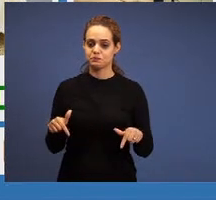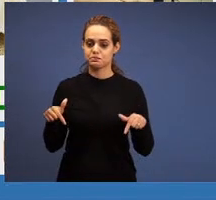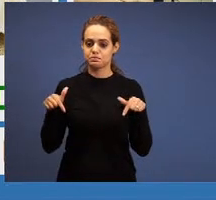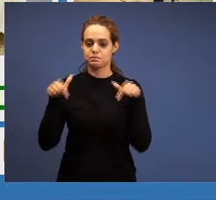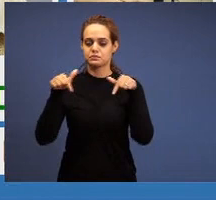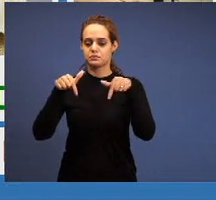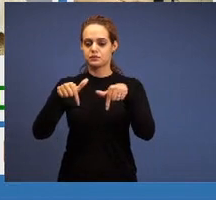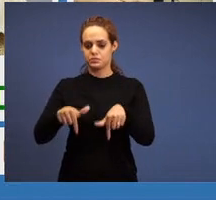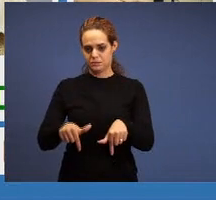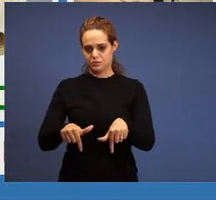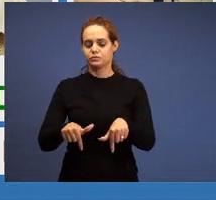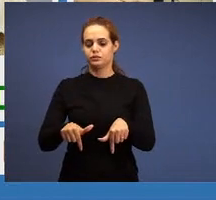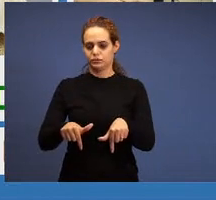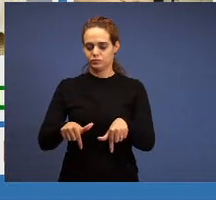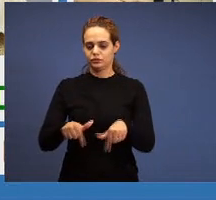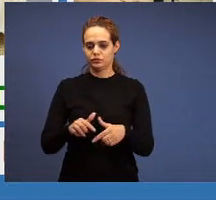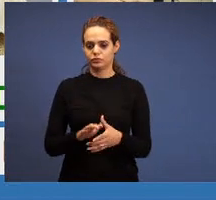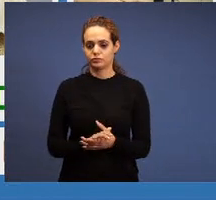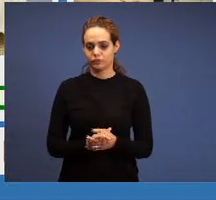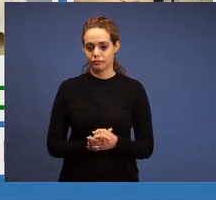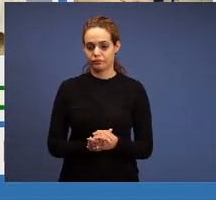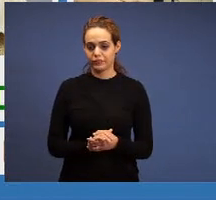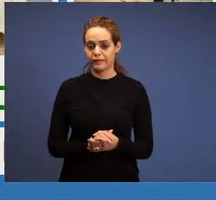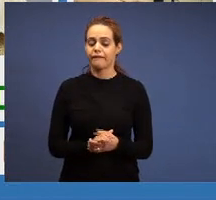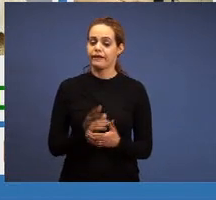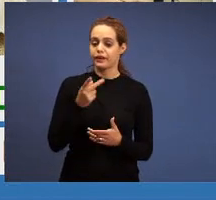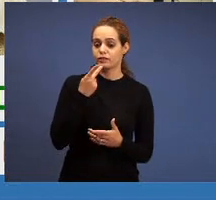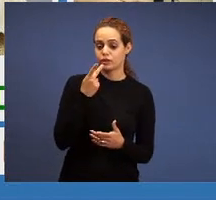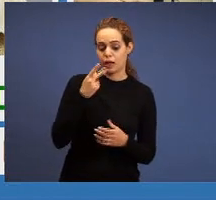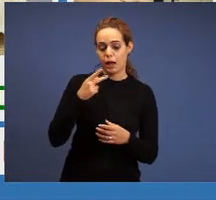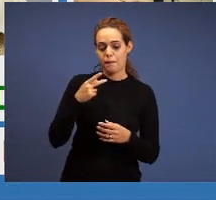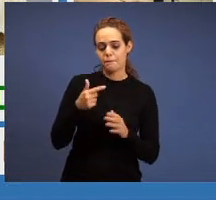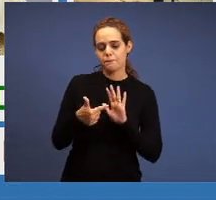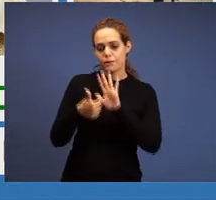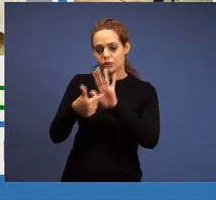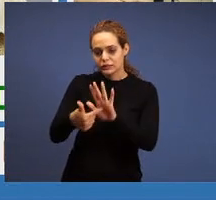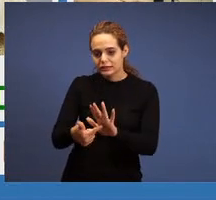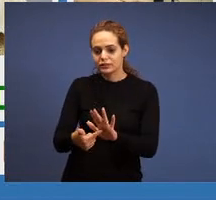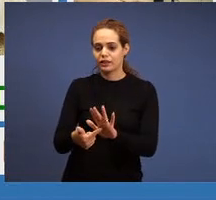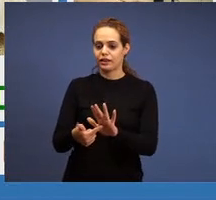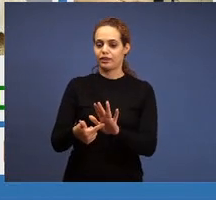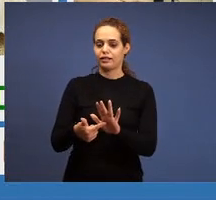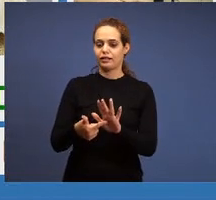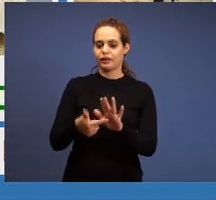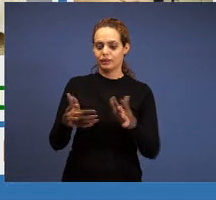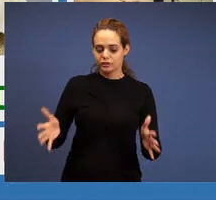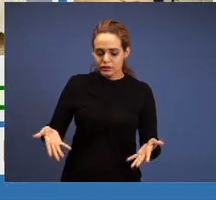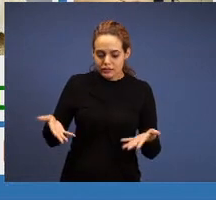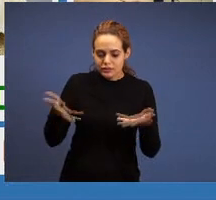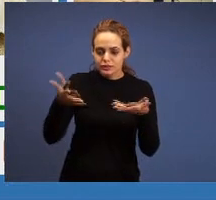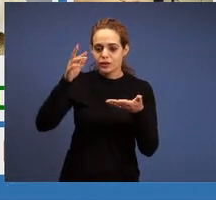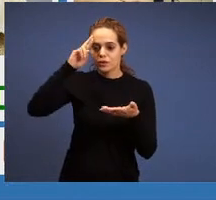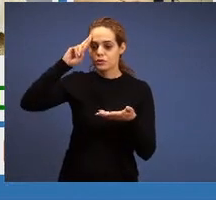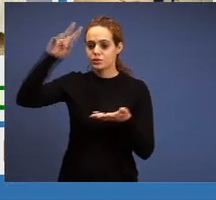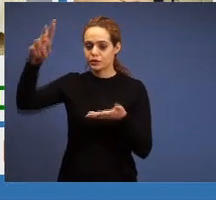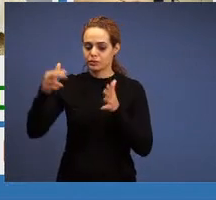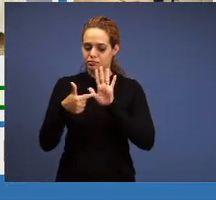great operation, let's see the great revivals, all because of this, we’ll deal with the knowledge of Jesus, which